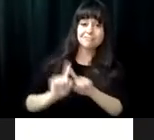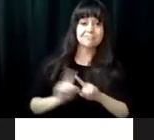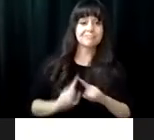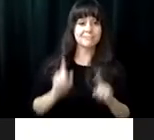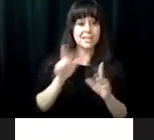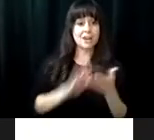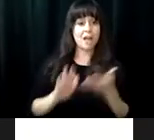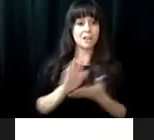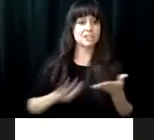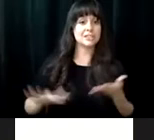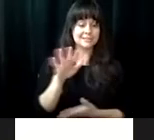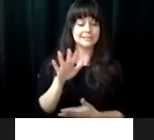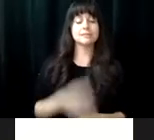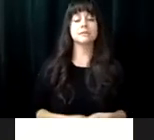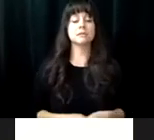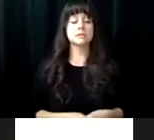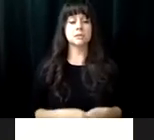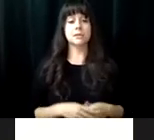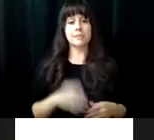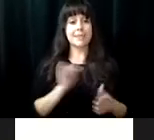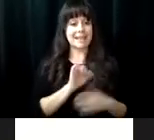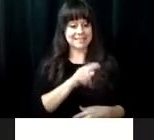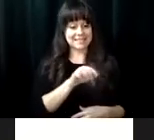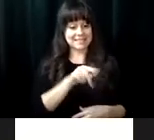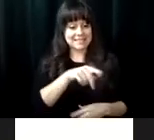college prep programs have gone on to enroll and graduate from many